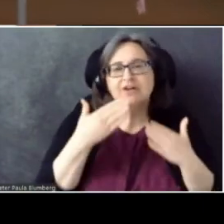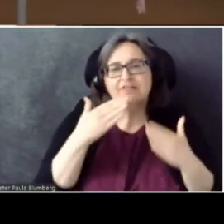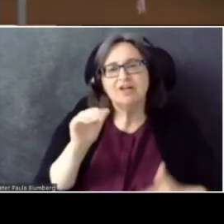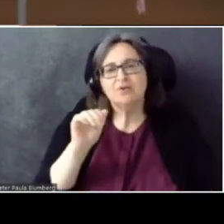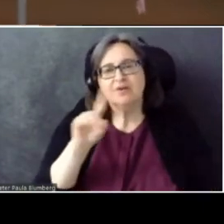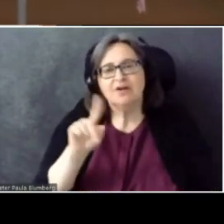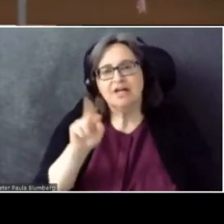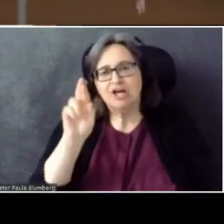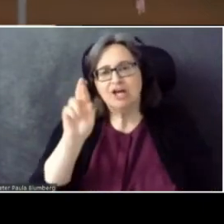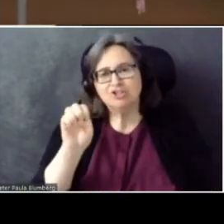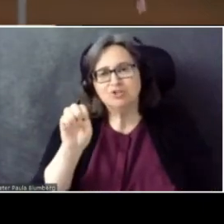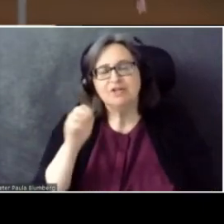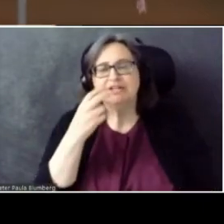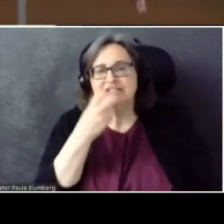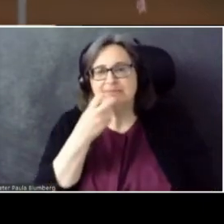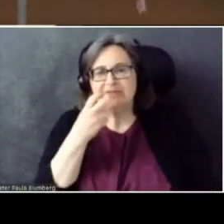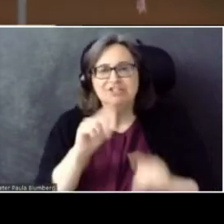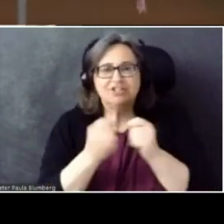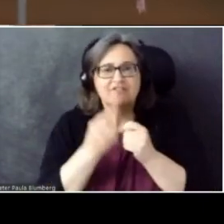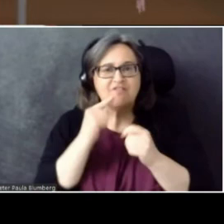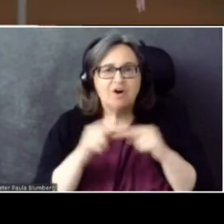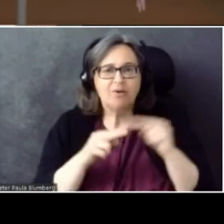For your help on building captions, as well as on this talk.